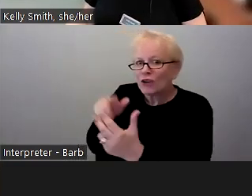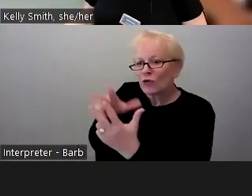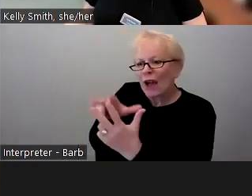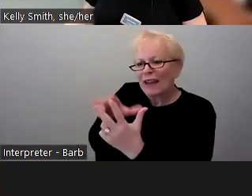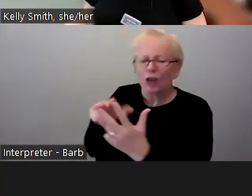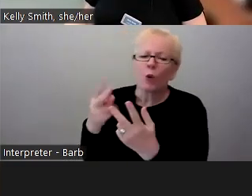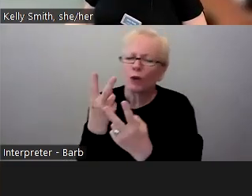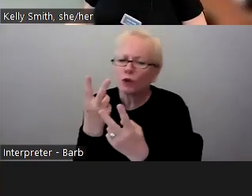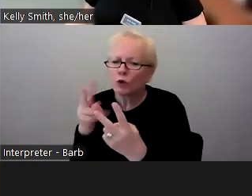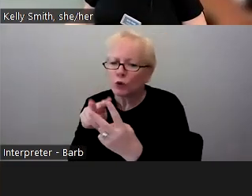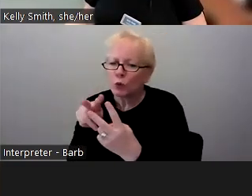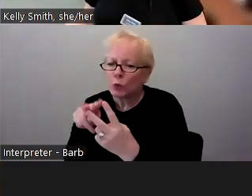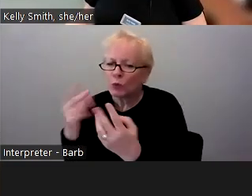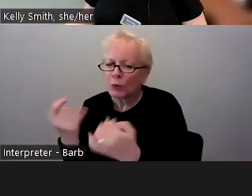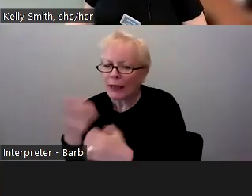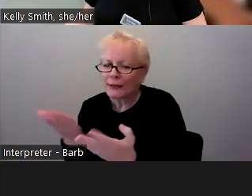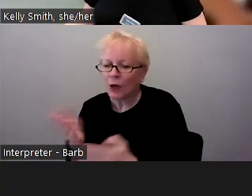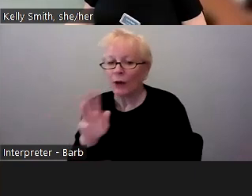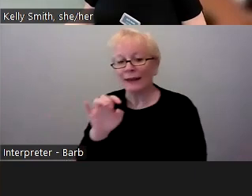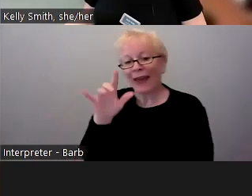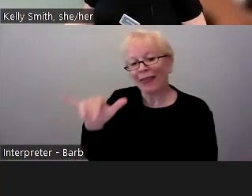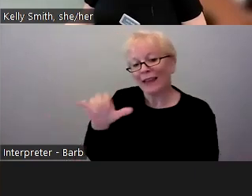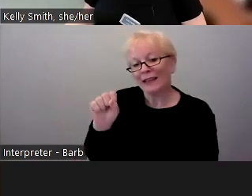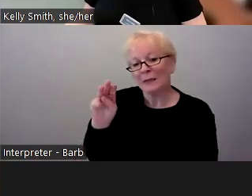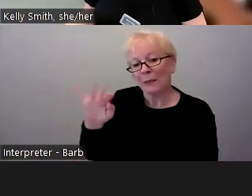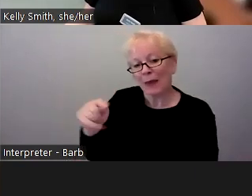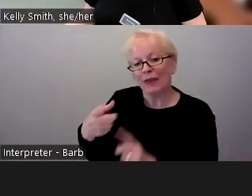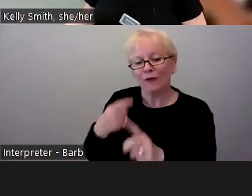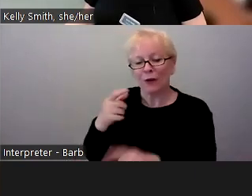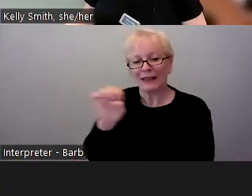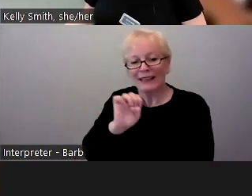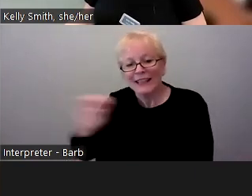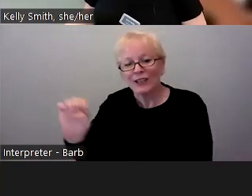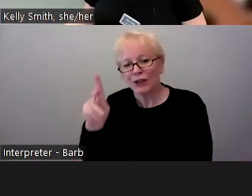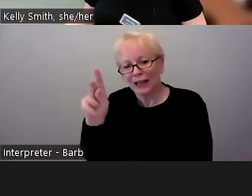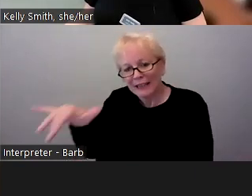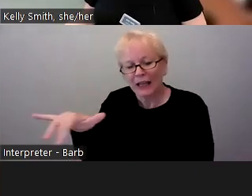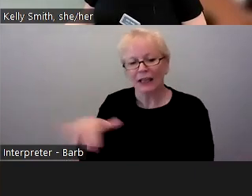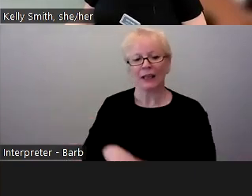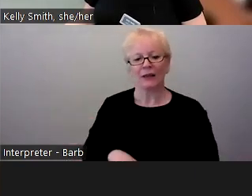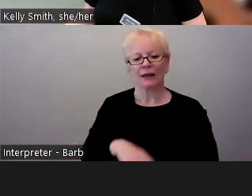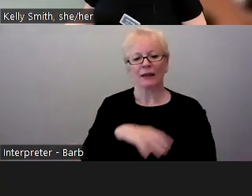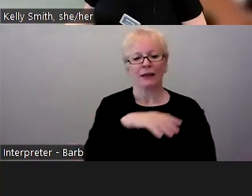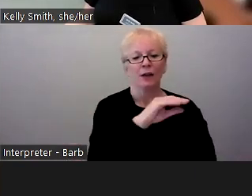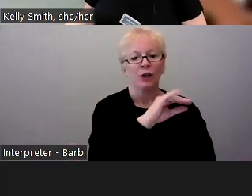She was paired with Kelly Smith from Eastern Kentucky University. Jonathan Poritz is also here.